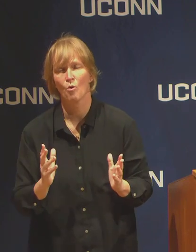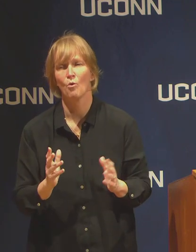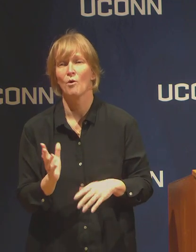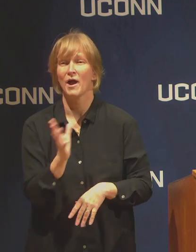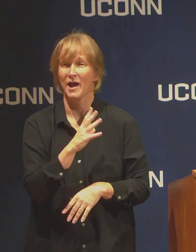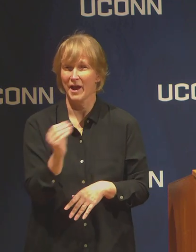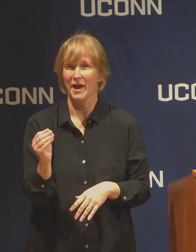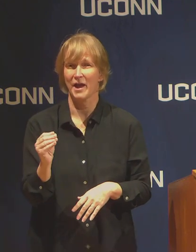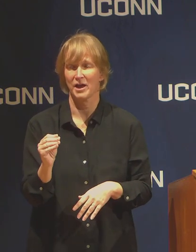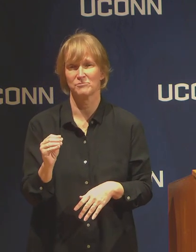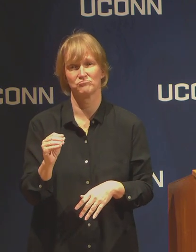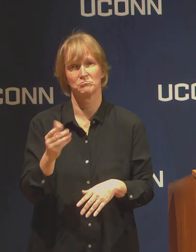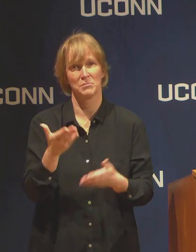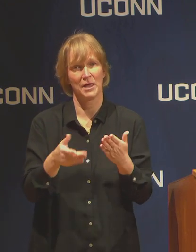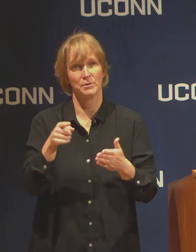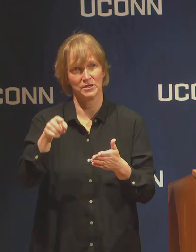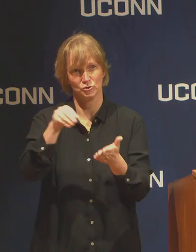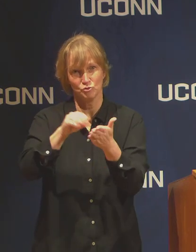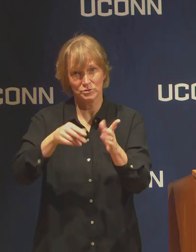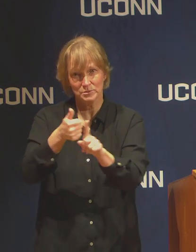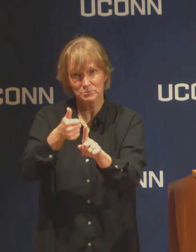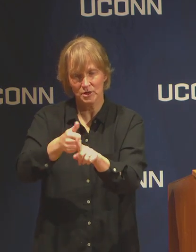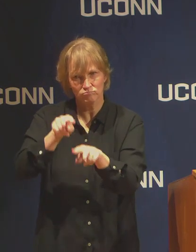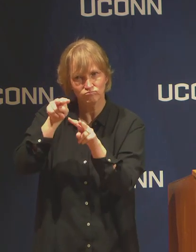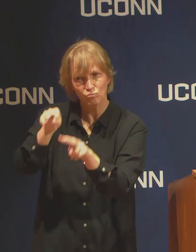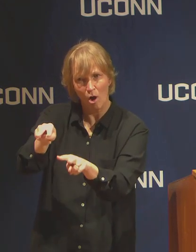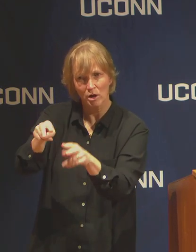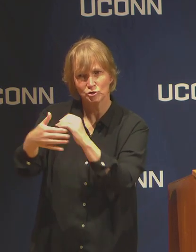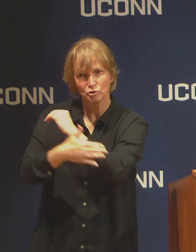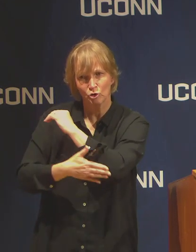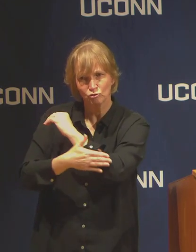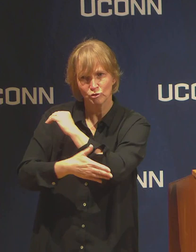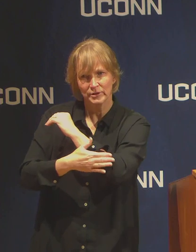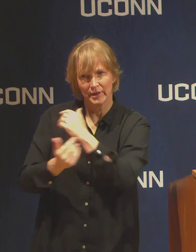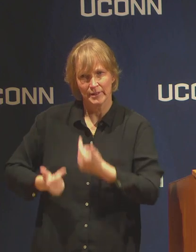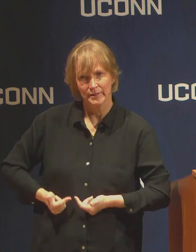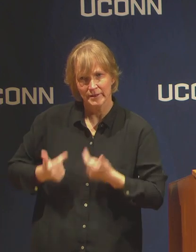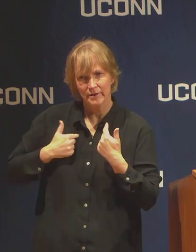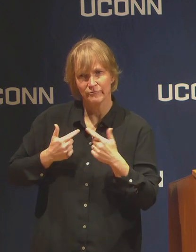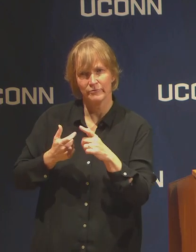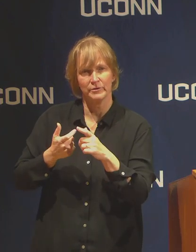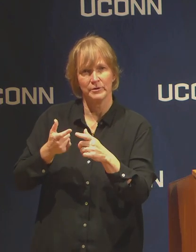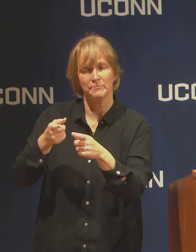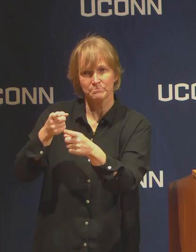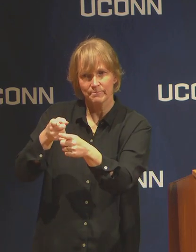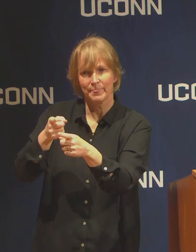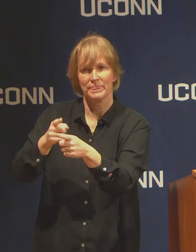about your home country's restrictions if there are any, if you decide to go home during the summer.